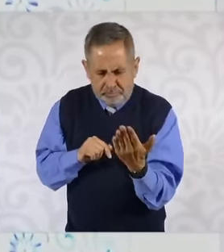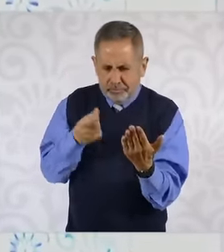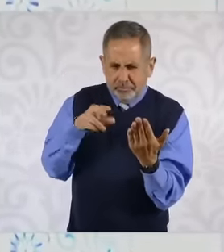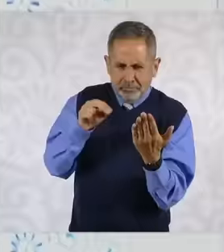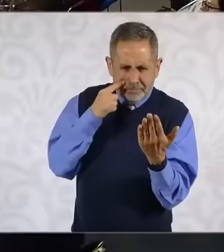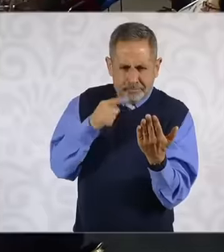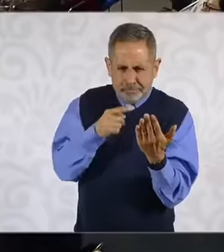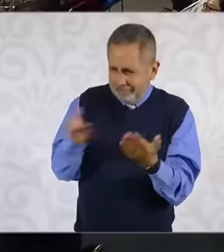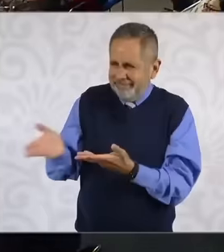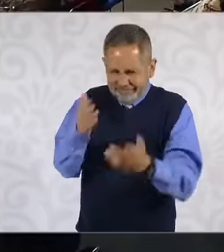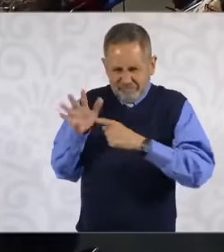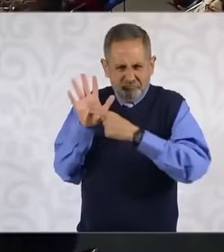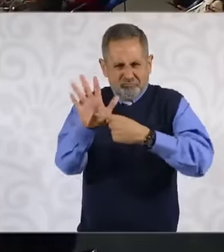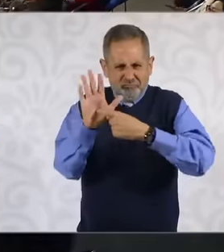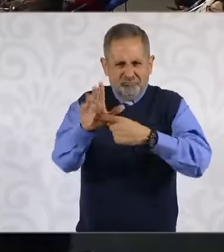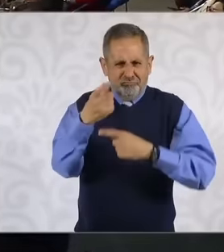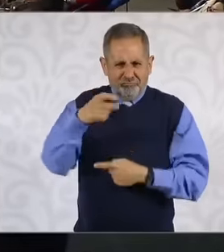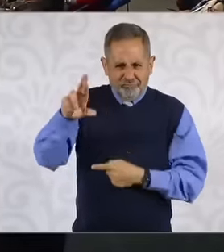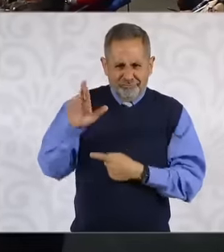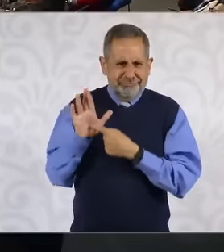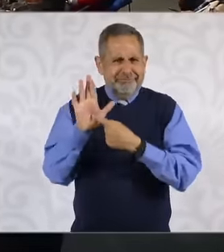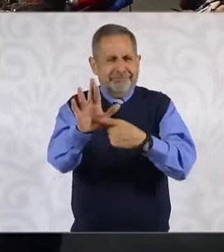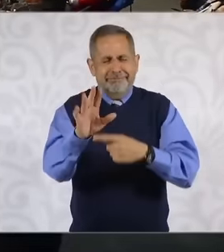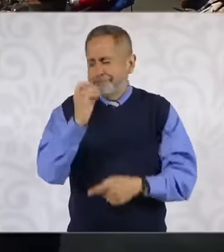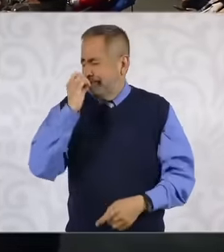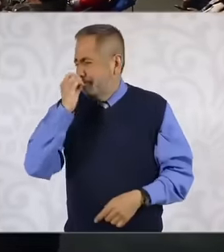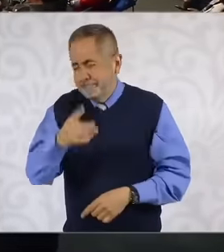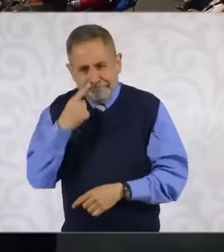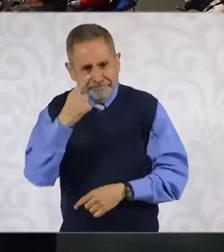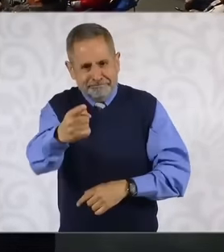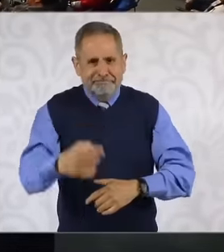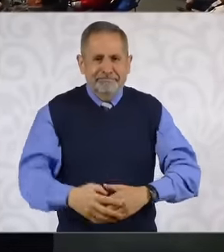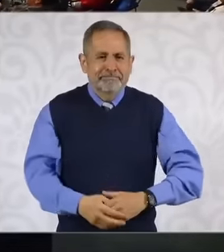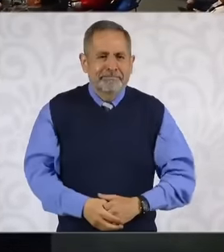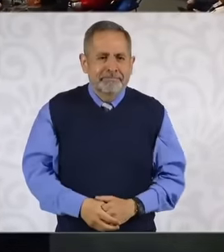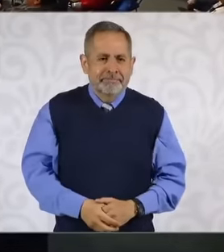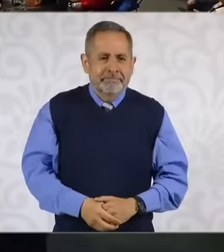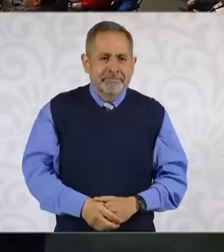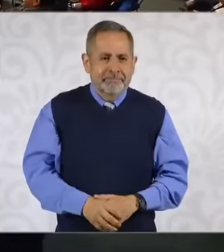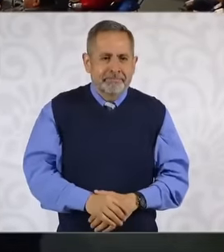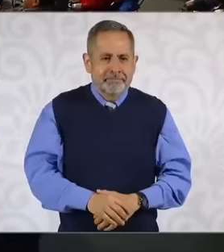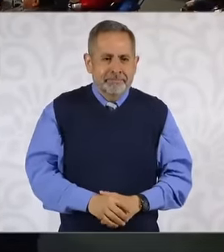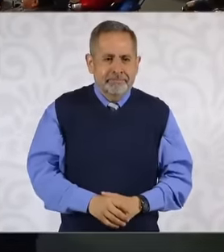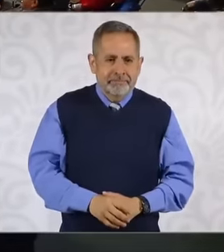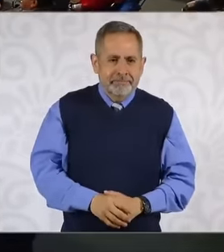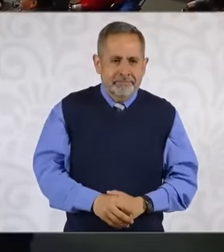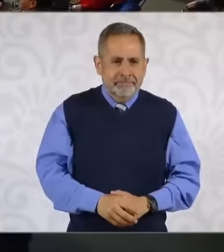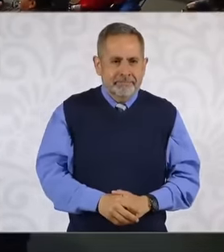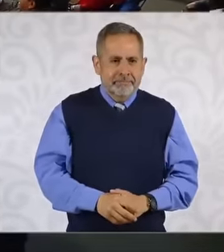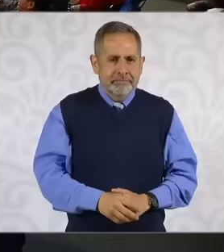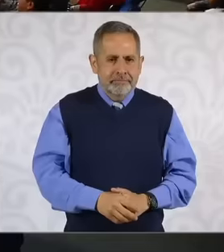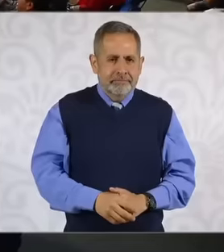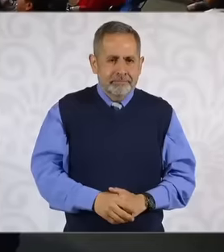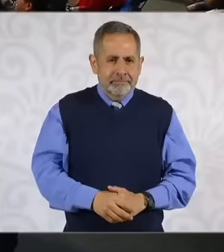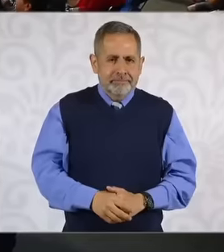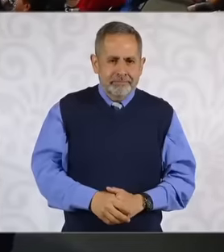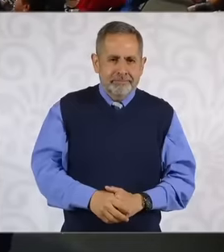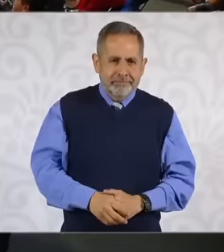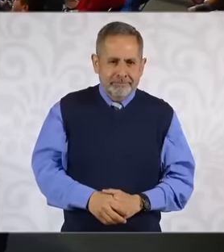very modern QR no no no it's